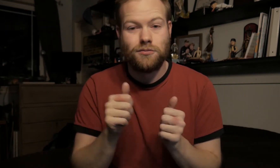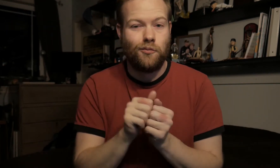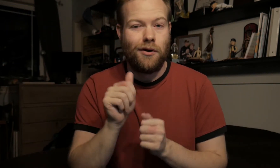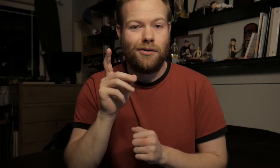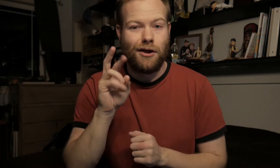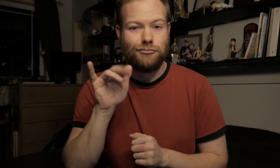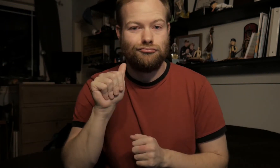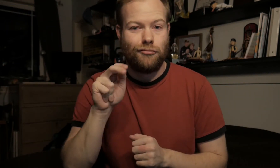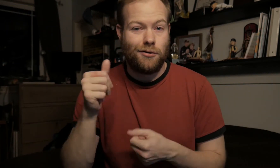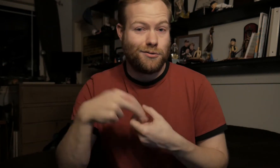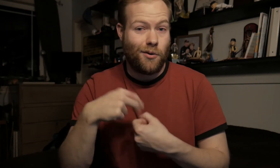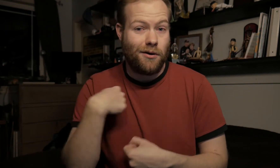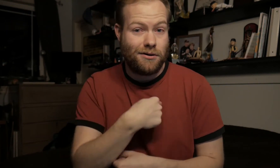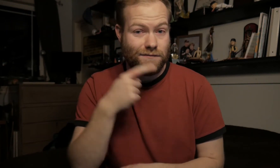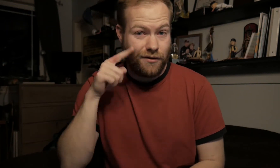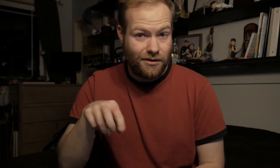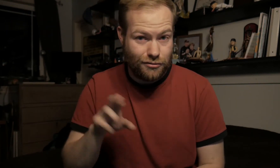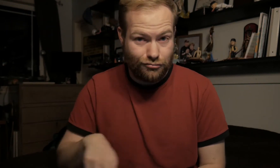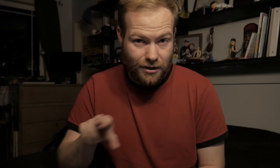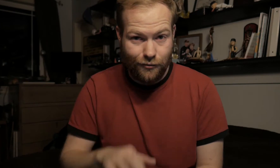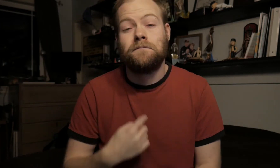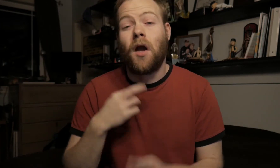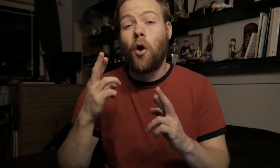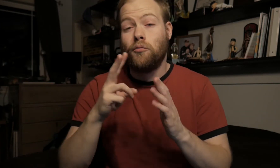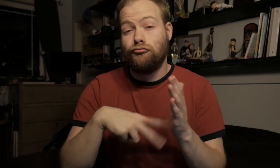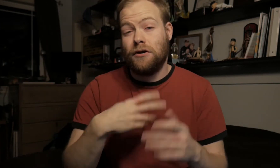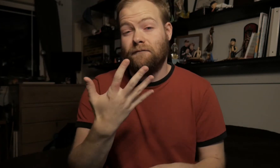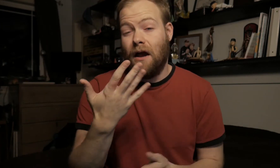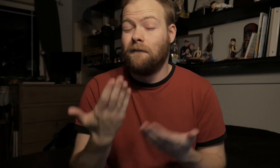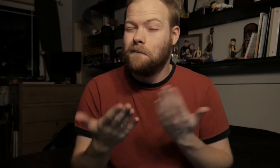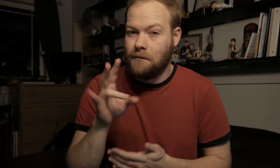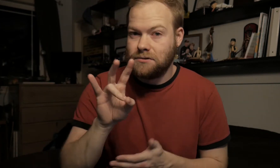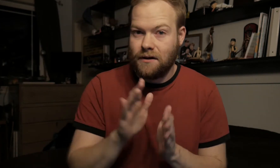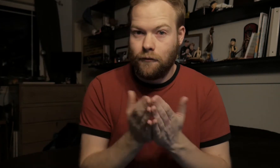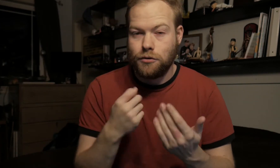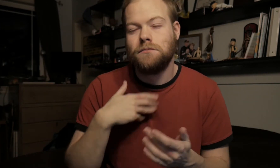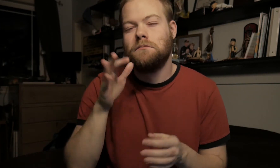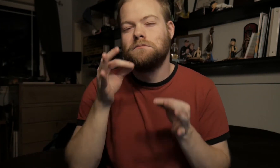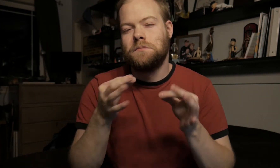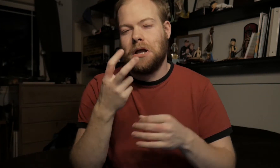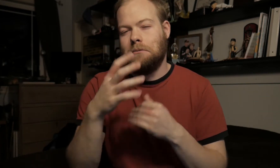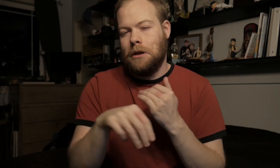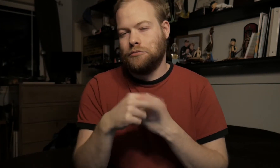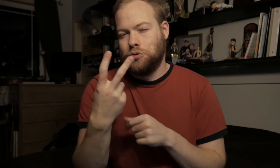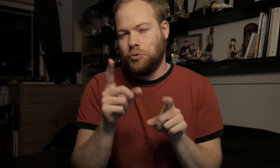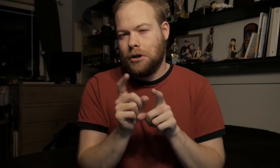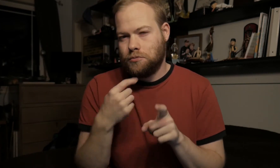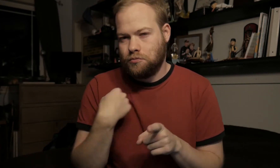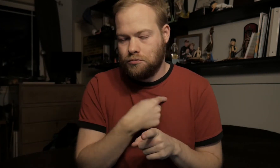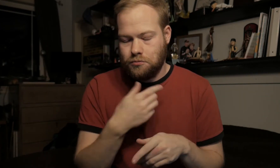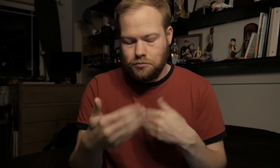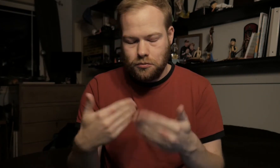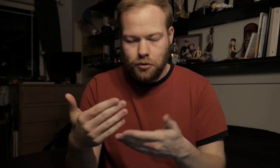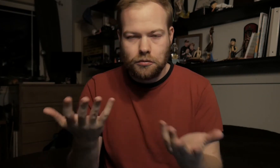with Adriana joining us for this round. I hope to read five, maybe seven books. I’ll explain the extra two as we go.